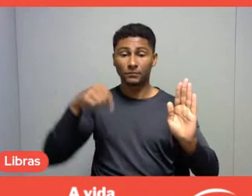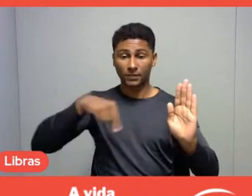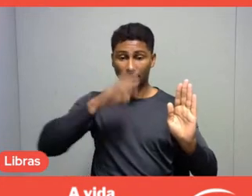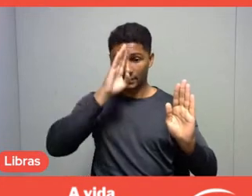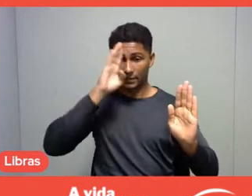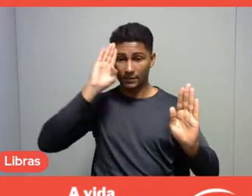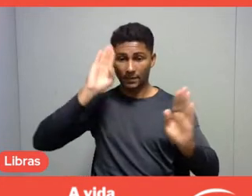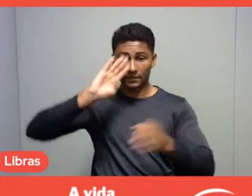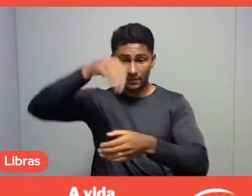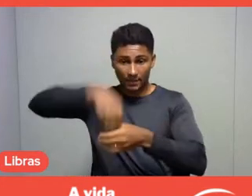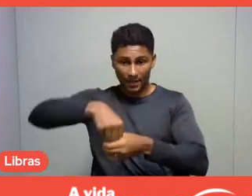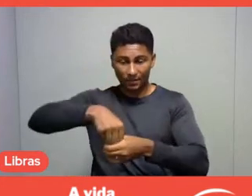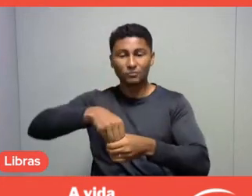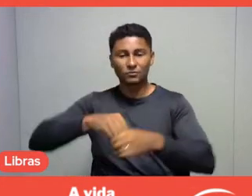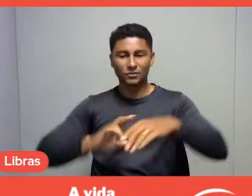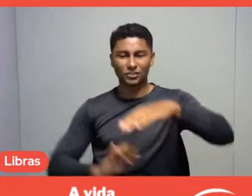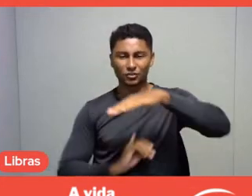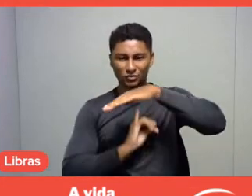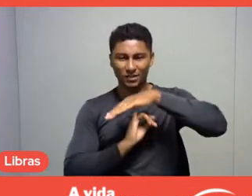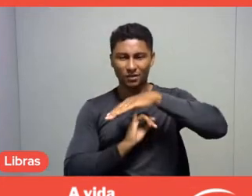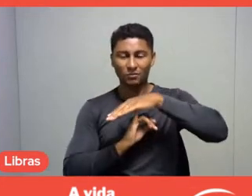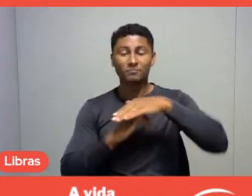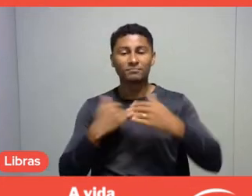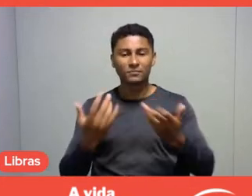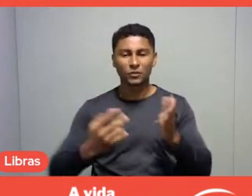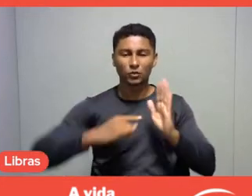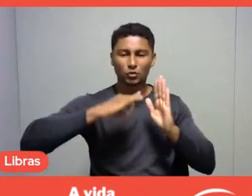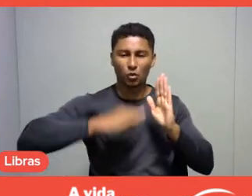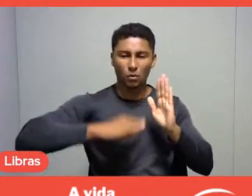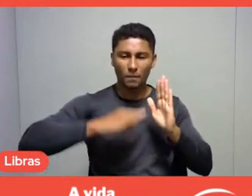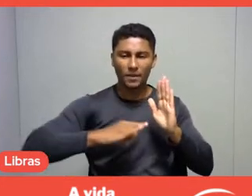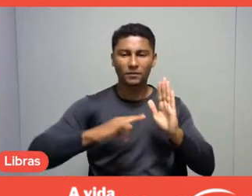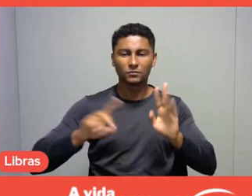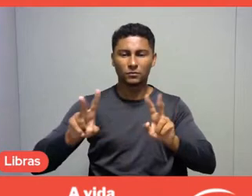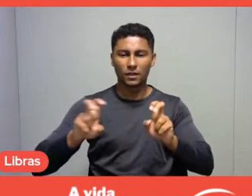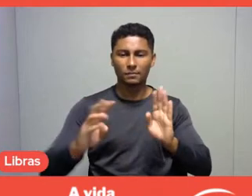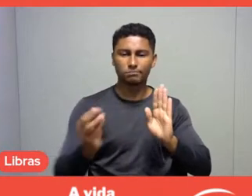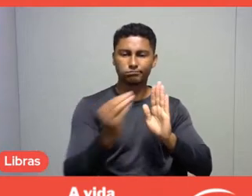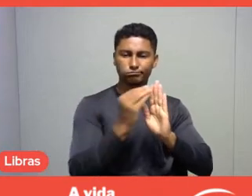being part of institutional documents, work plans.